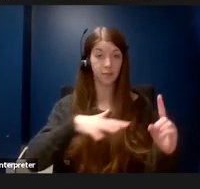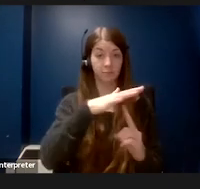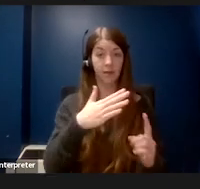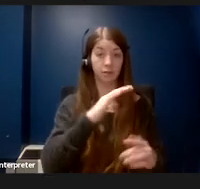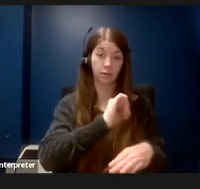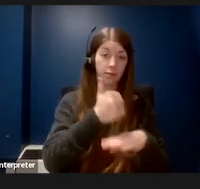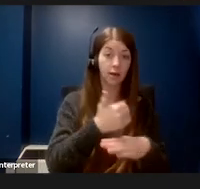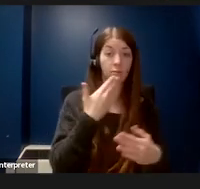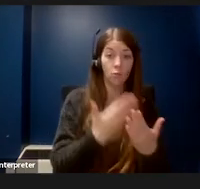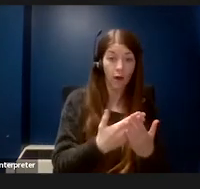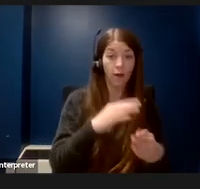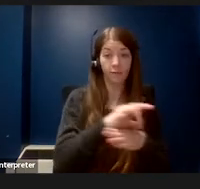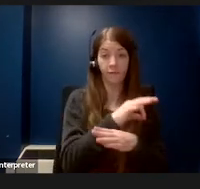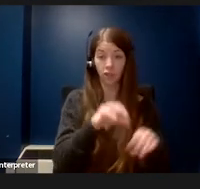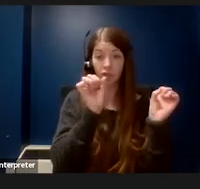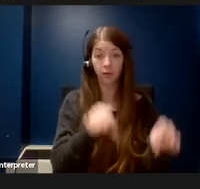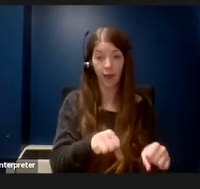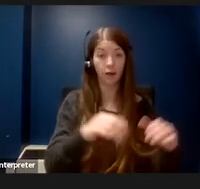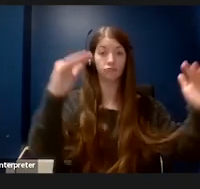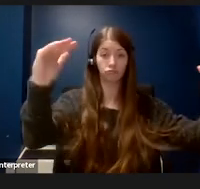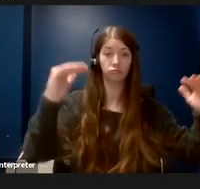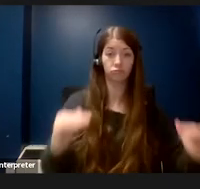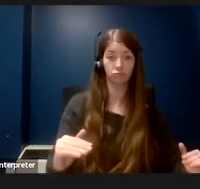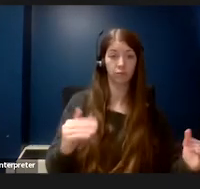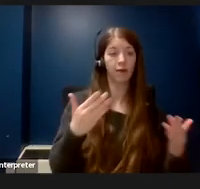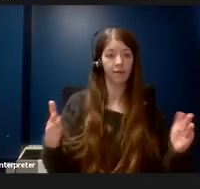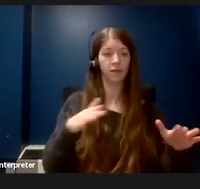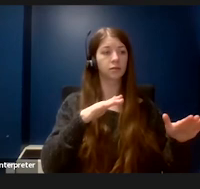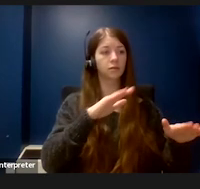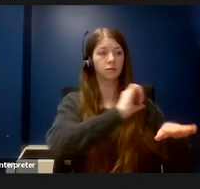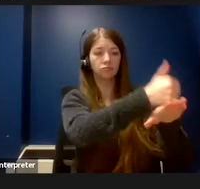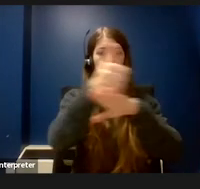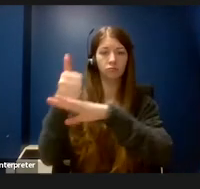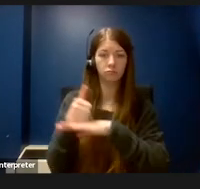lowered, things were arranged where I could reach them, stools were in places where I needed them.